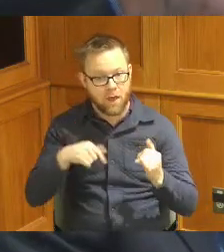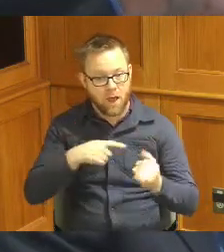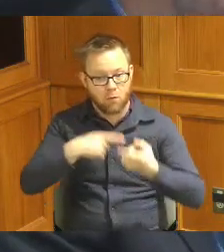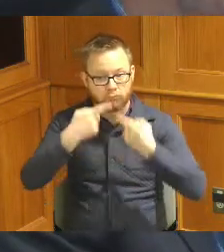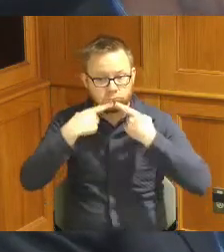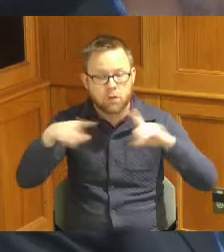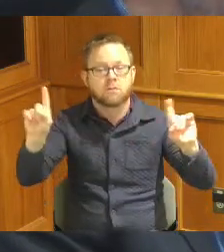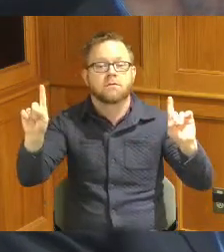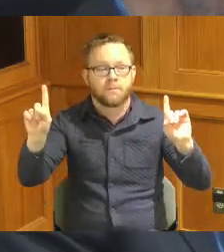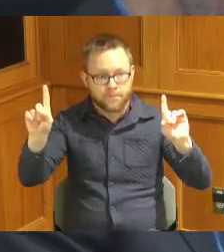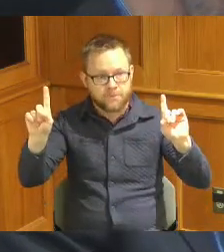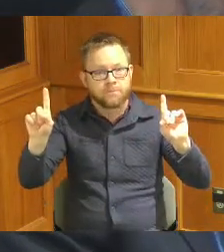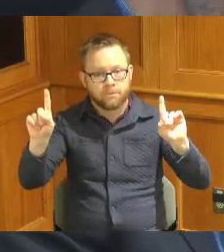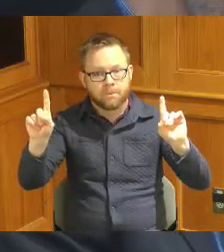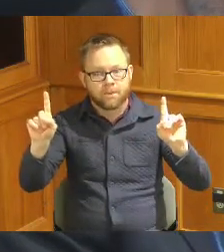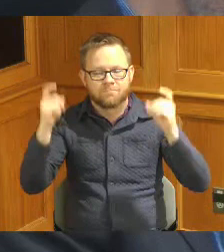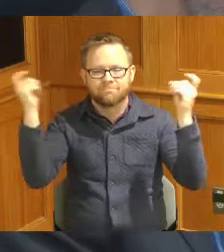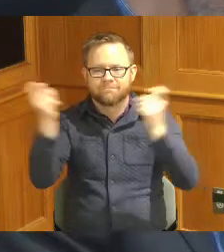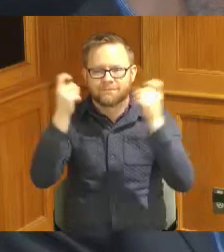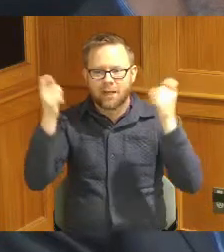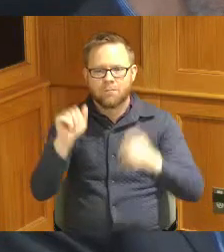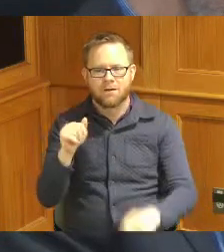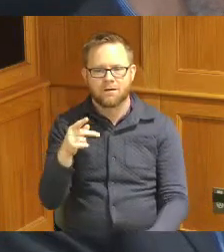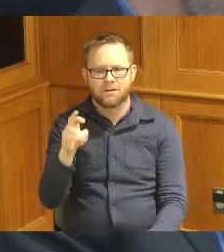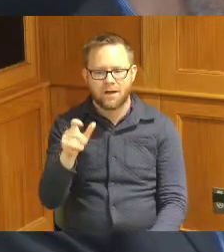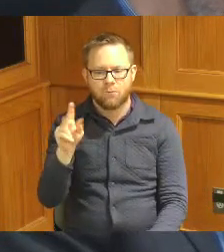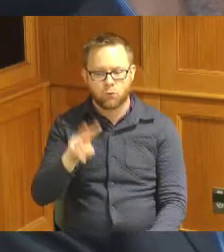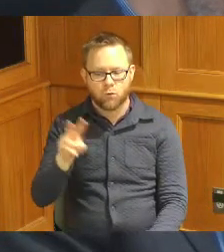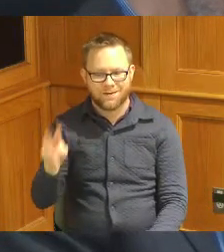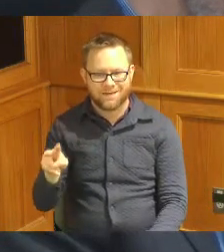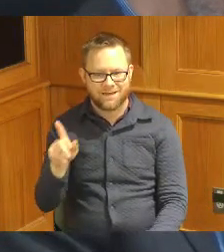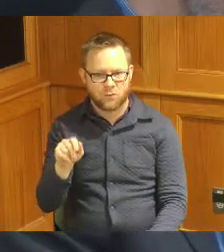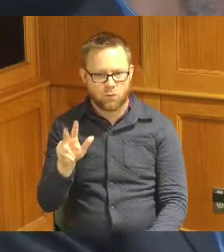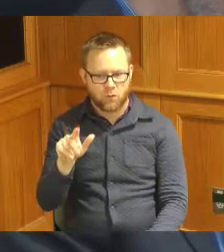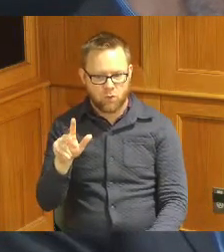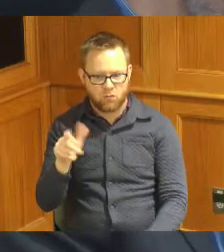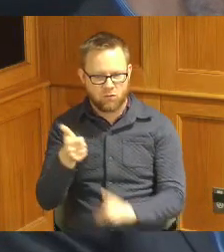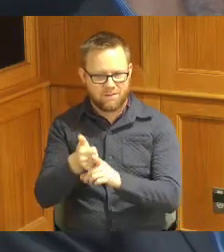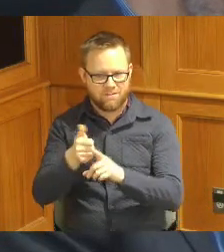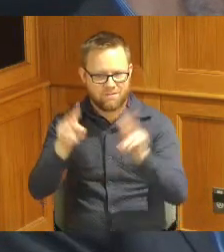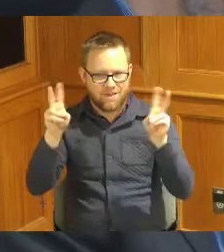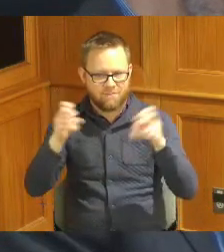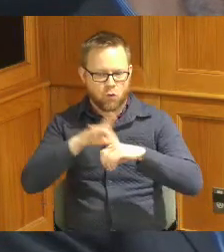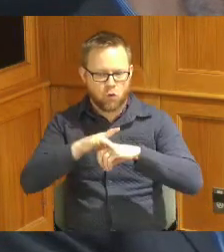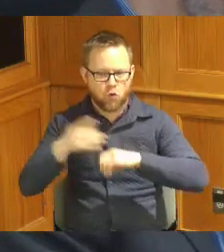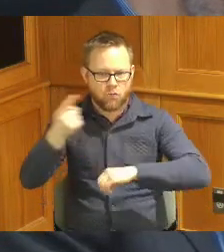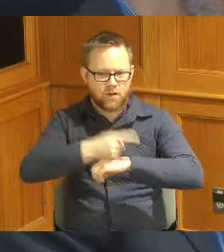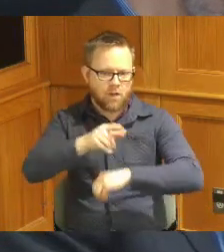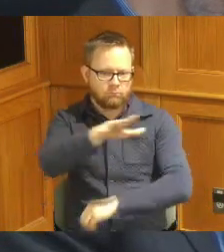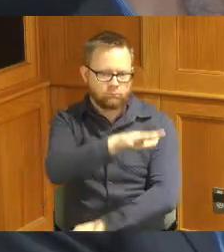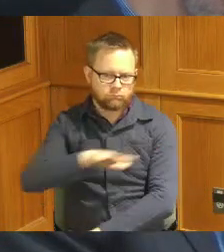Hamilton County celebrates April 22nd 2023 as Earth Day in all of Hamilton County